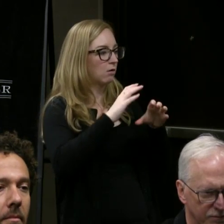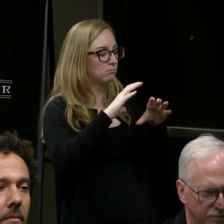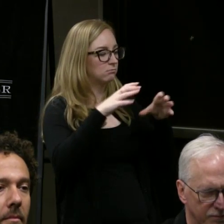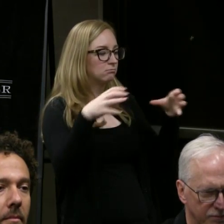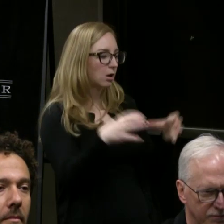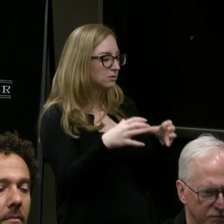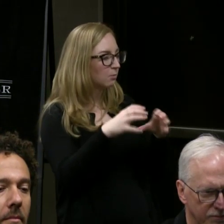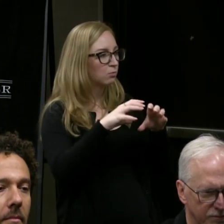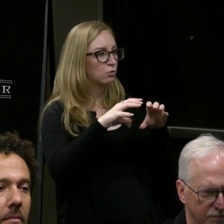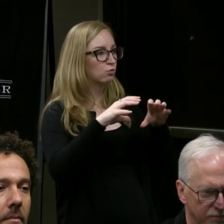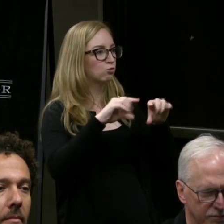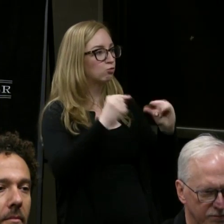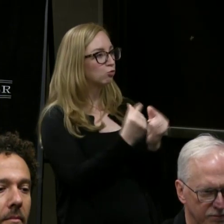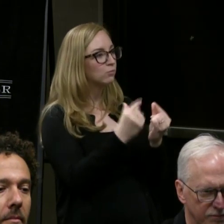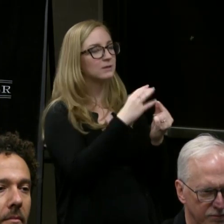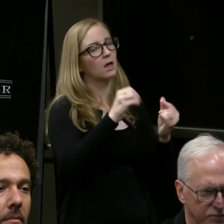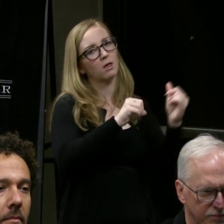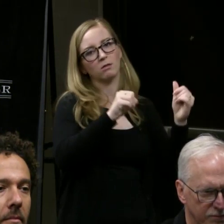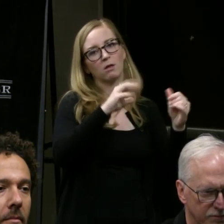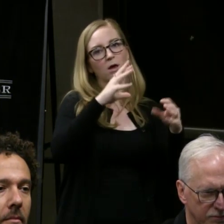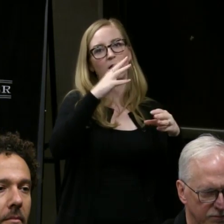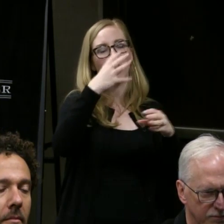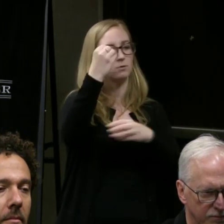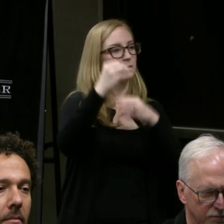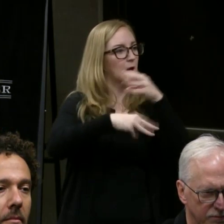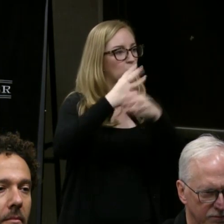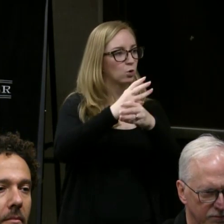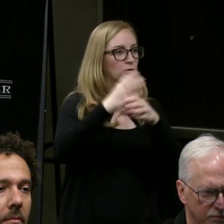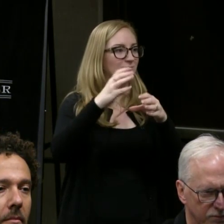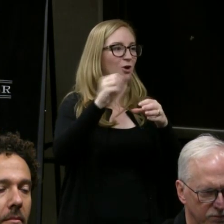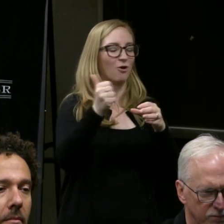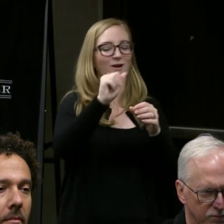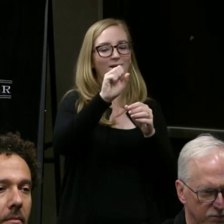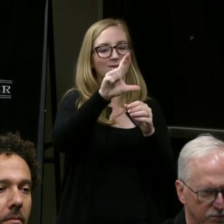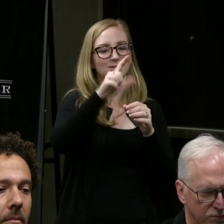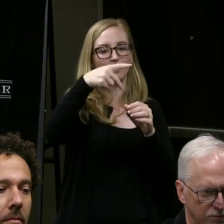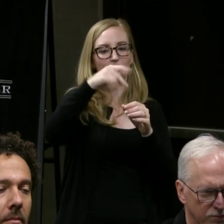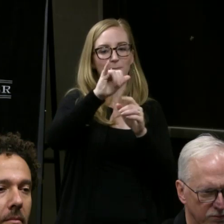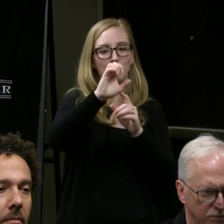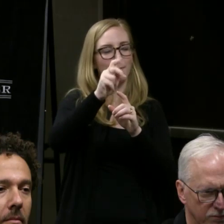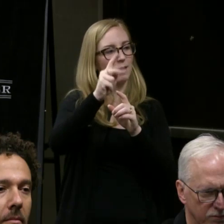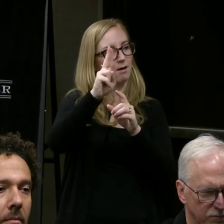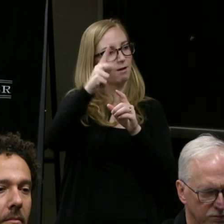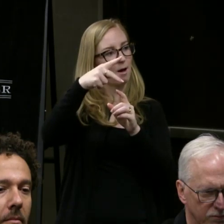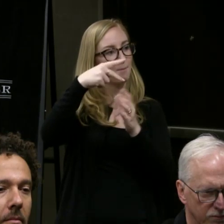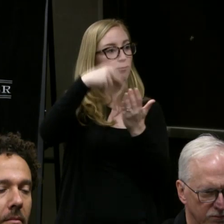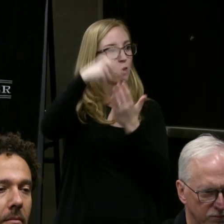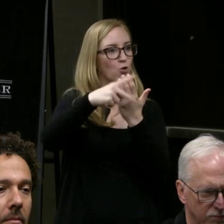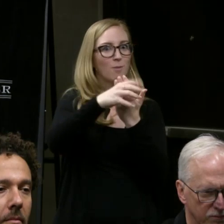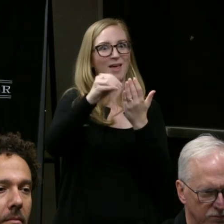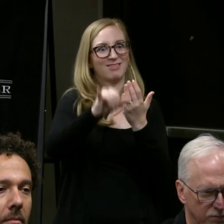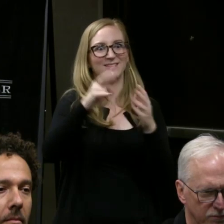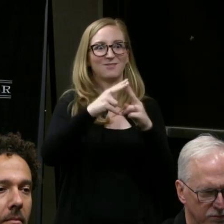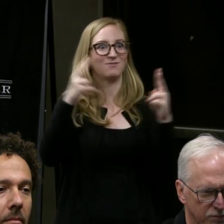in the outside world through our ASL pickups program, which is very young and new.